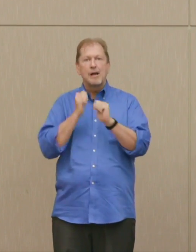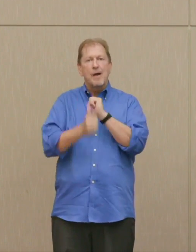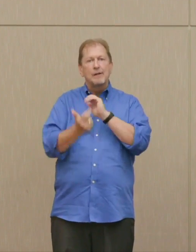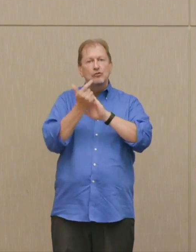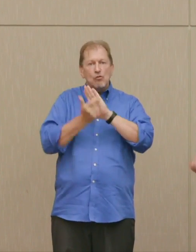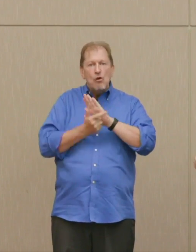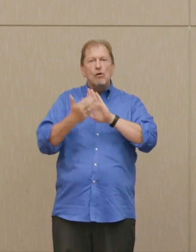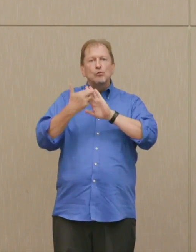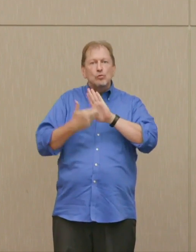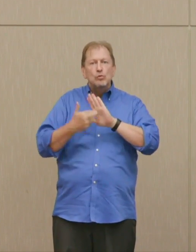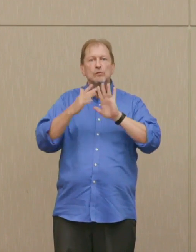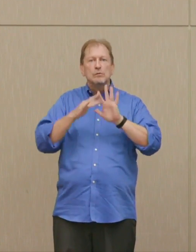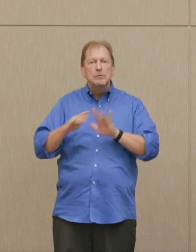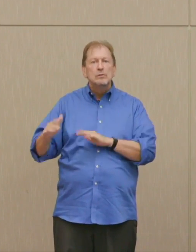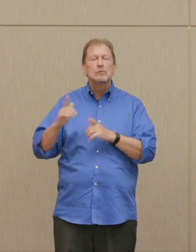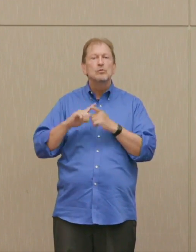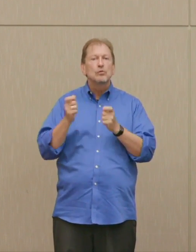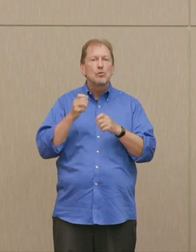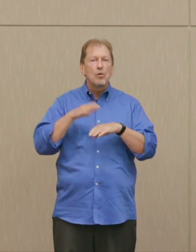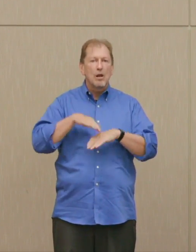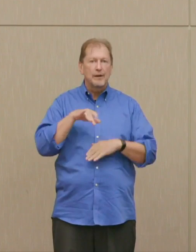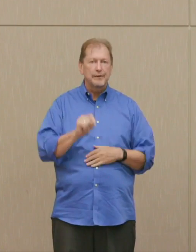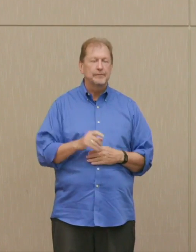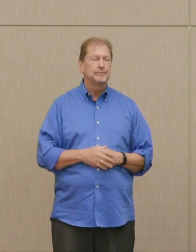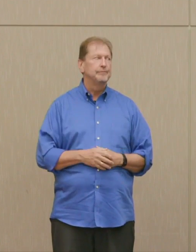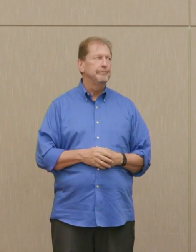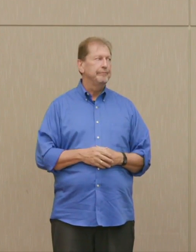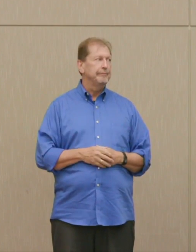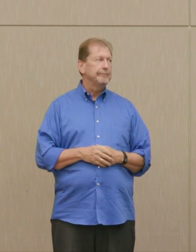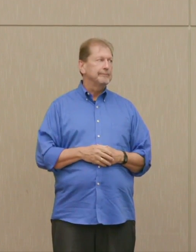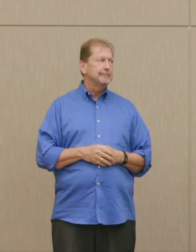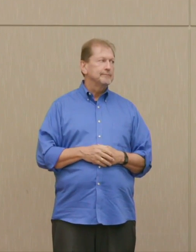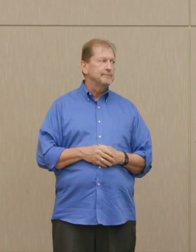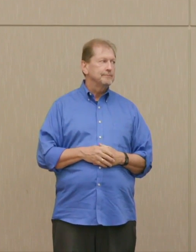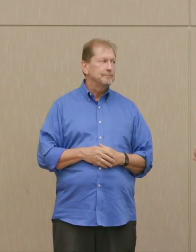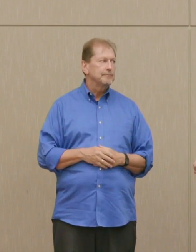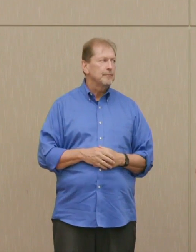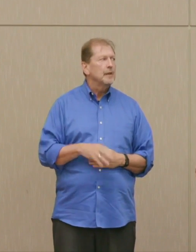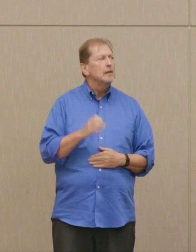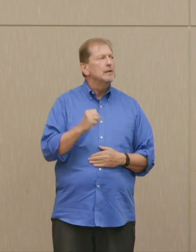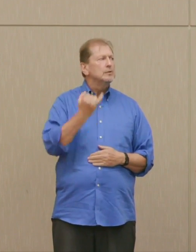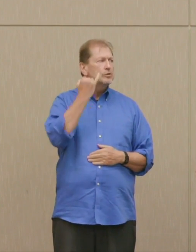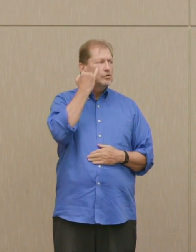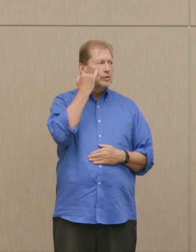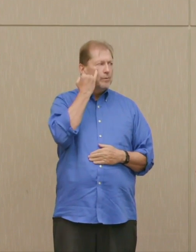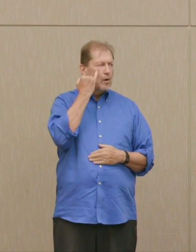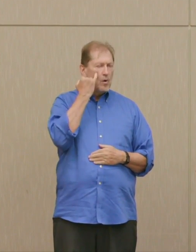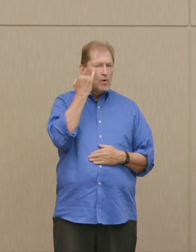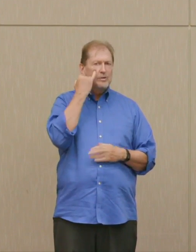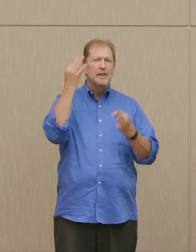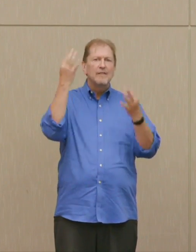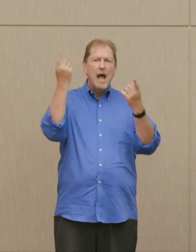Dr. Ellsberg: In any case, he said in connection with that, "Suppose there were a bomb made